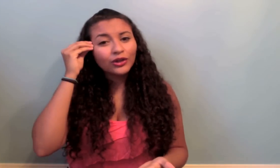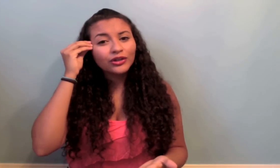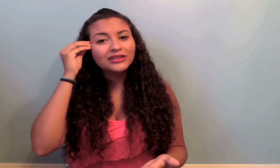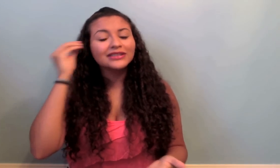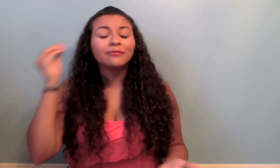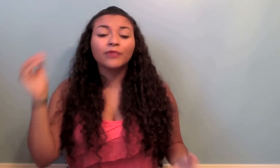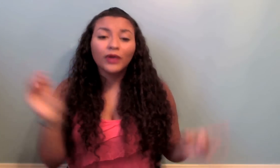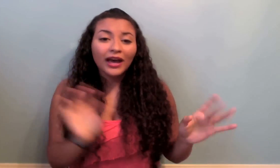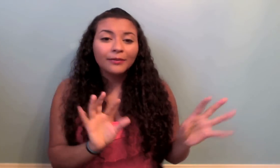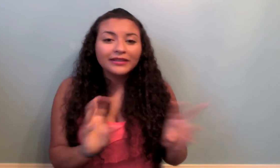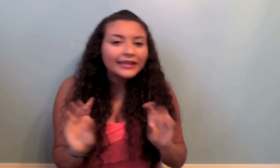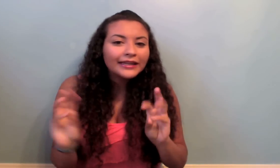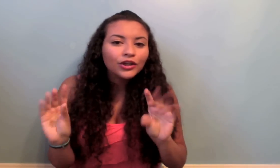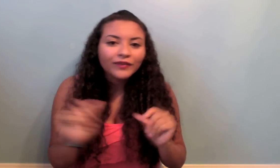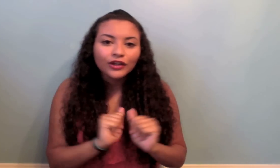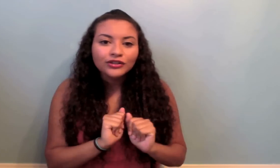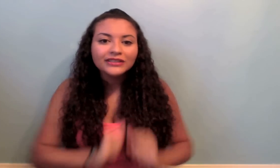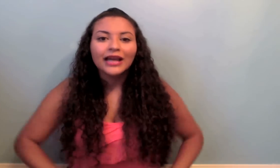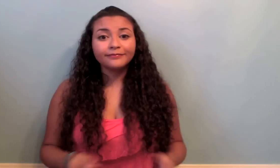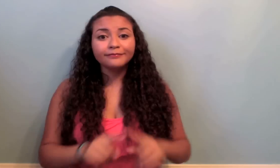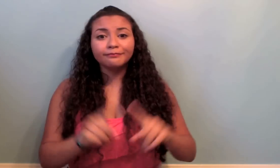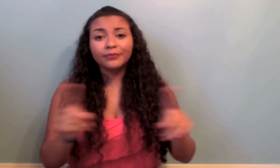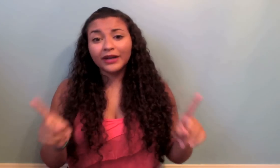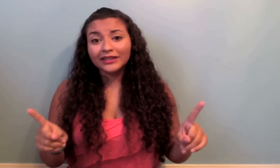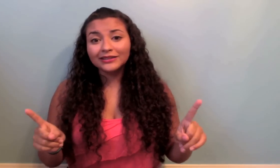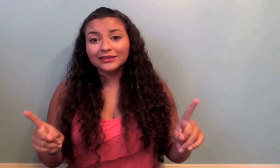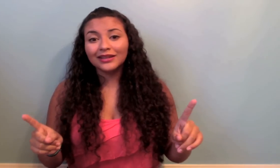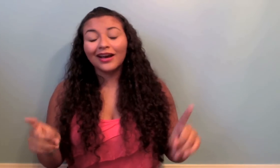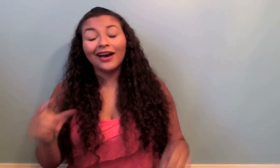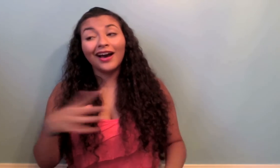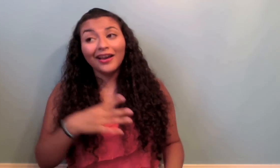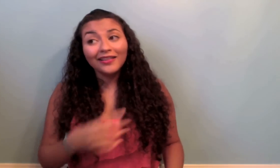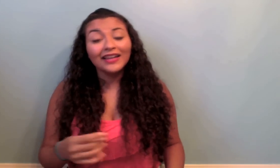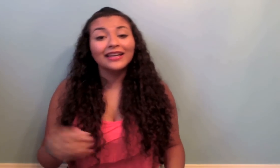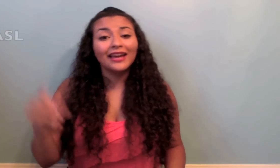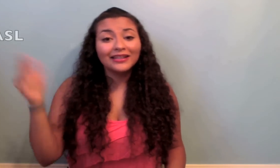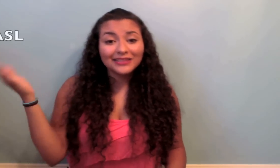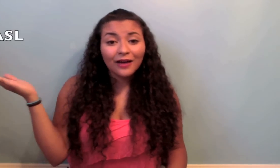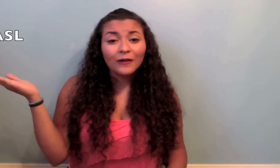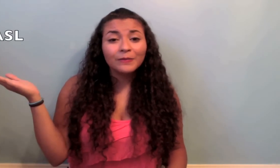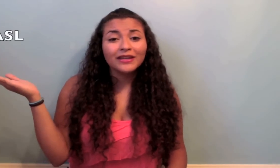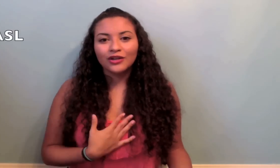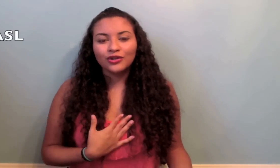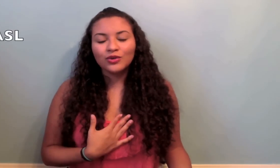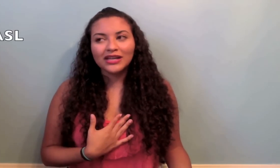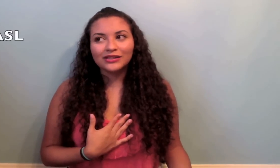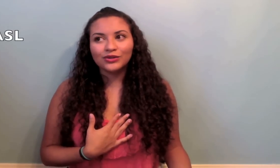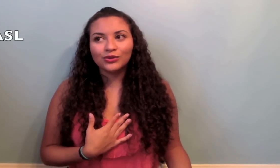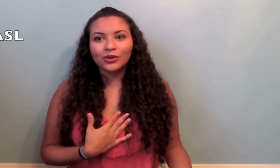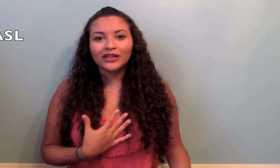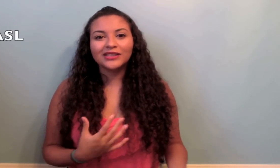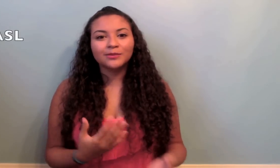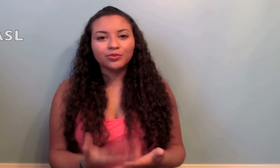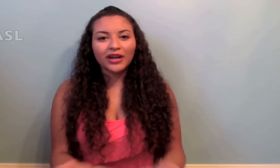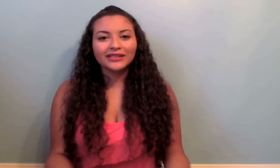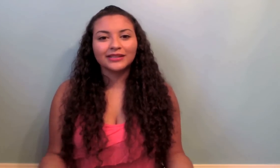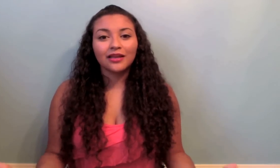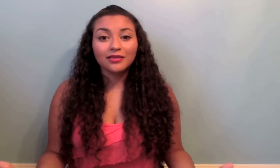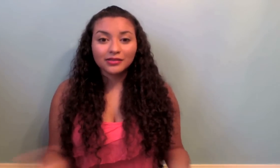some vocab and getting it in your fingers but I like ASL because you get to express the